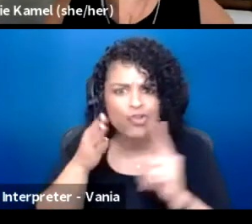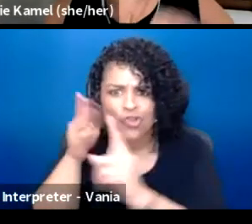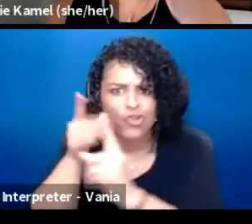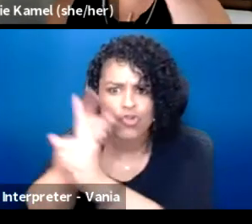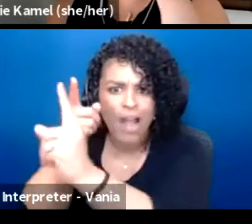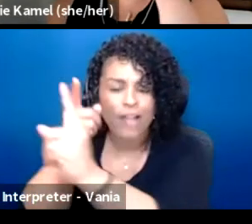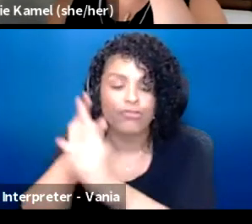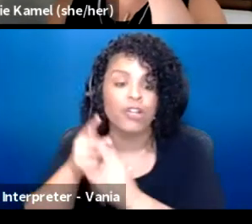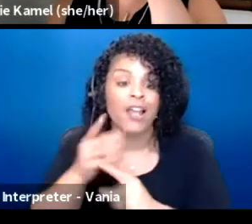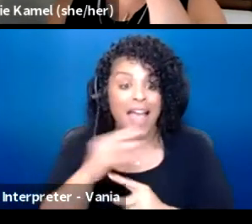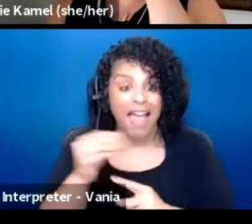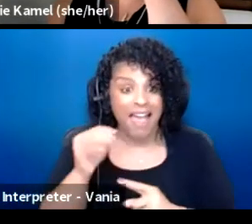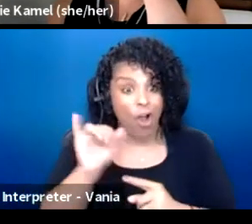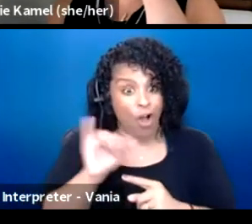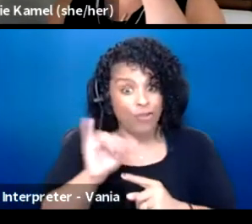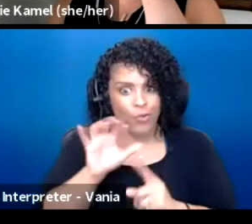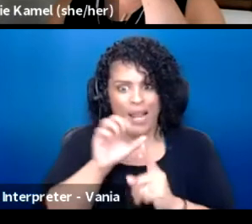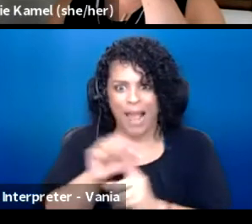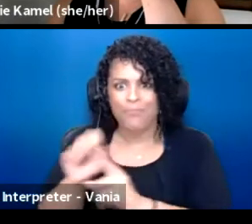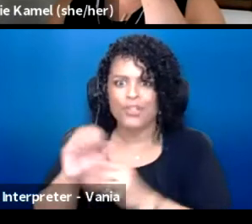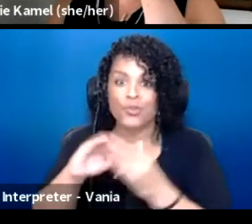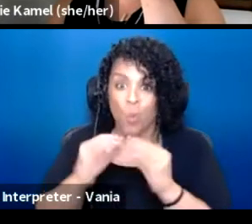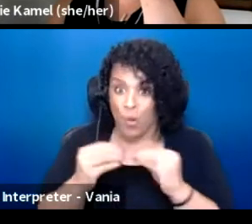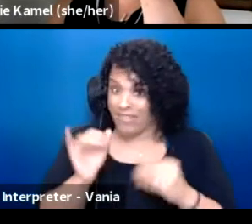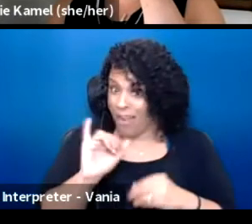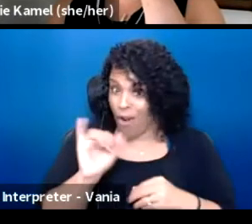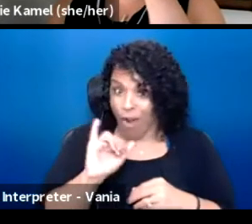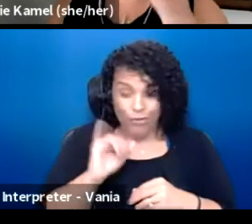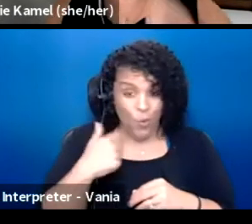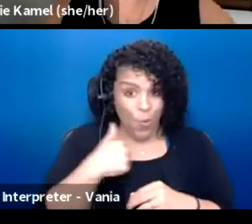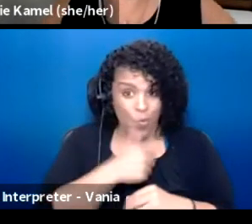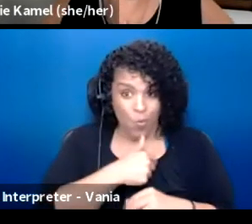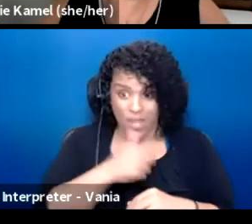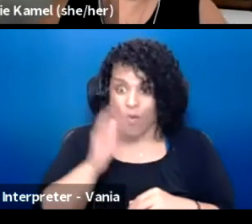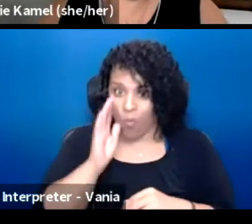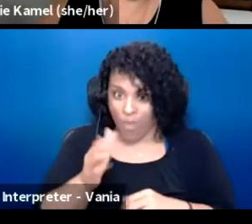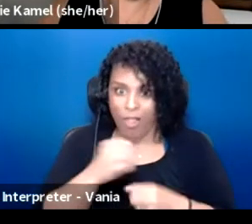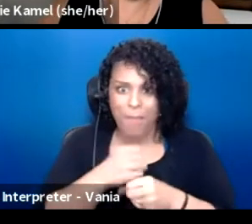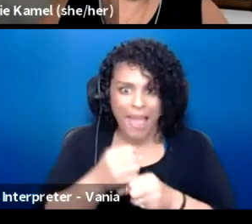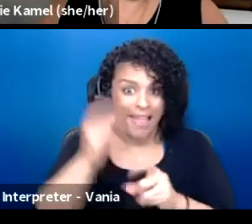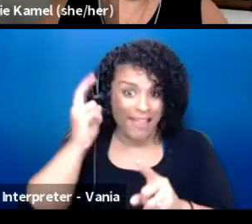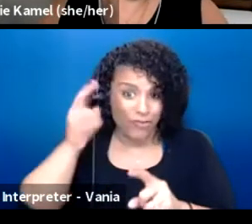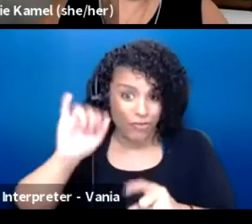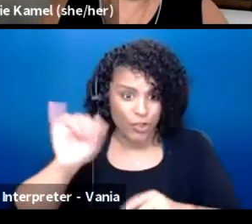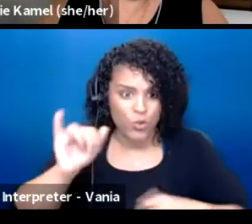because this is also we're making history. So I think you're right, we need to embed artists